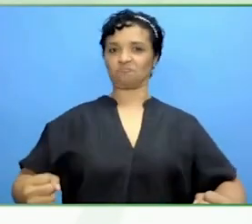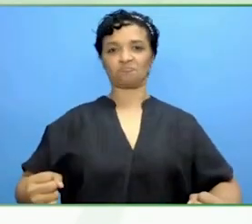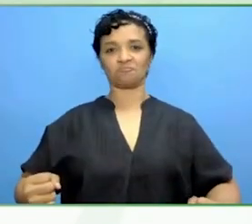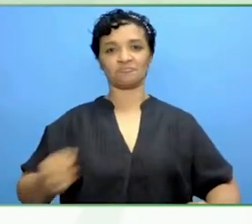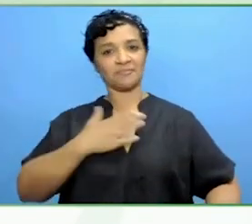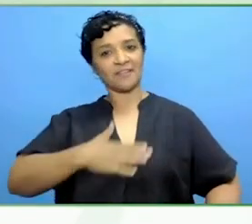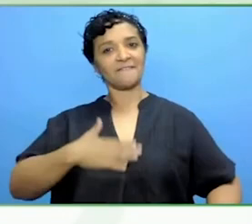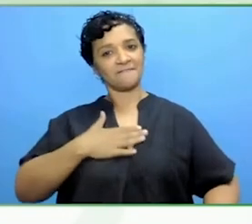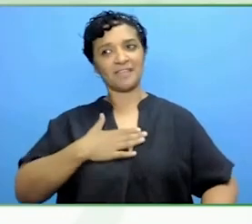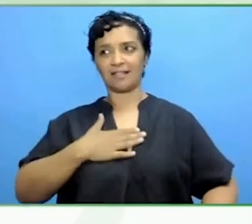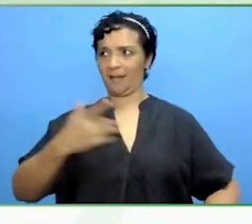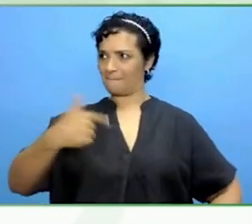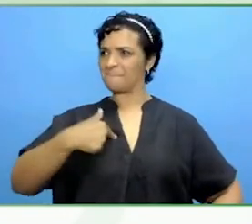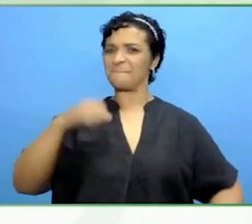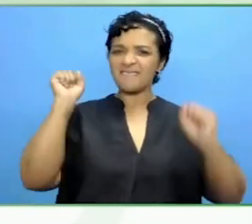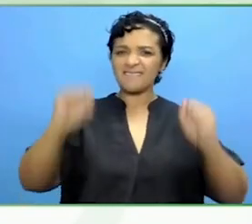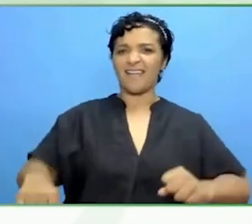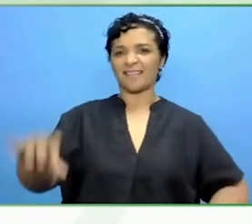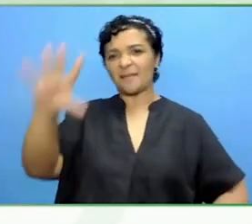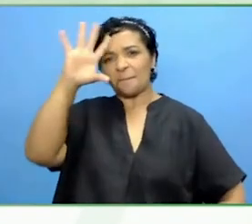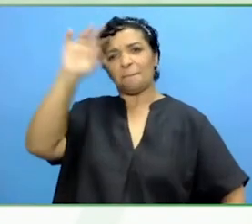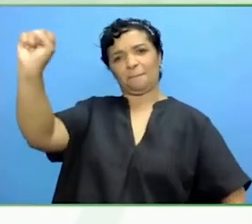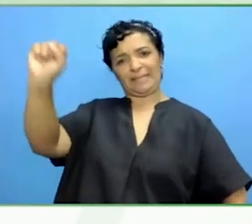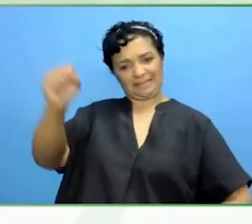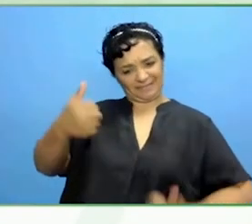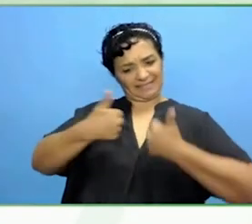to try things, to have the courage to dare and Andria talked about